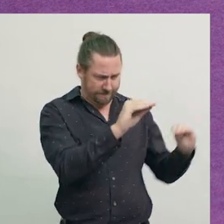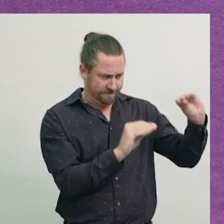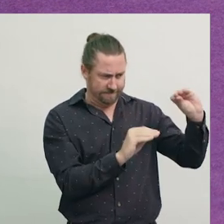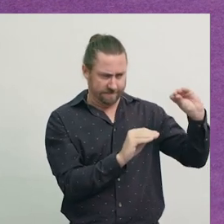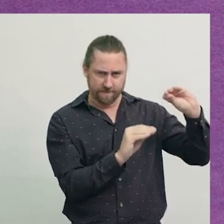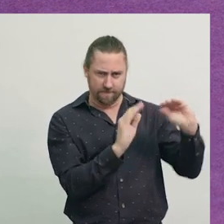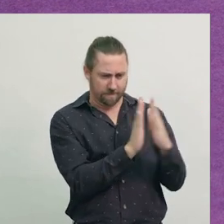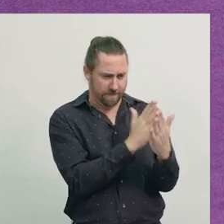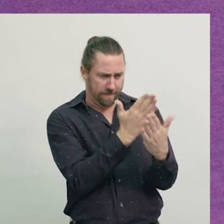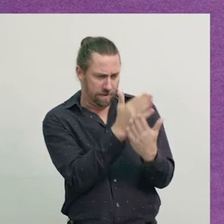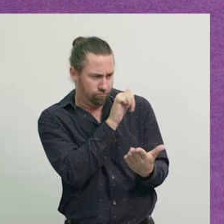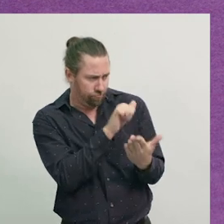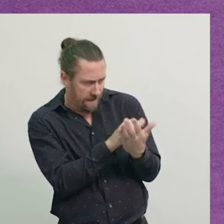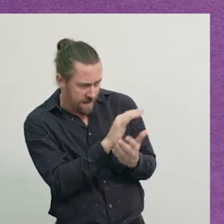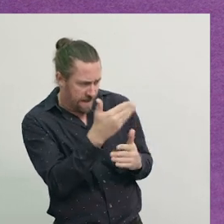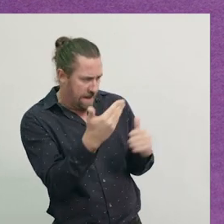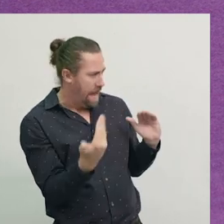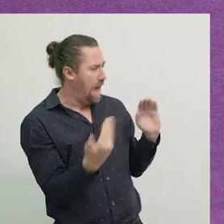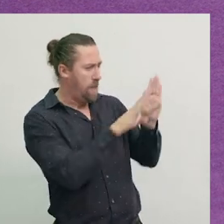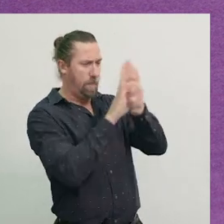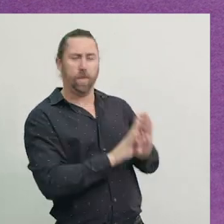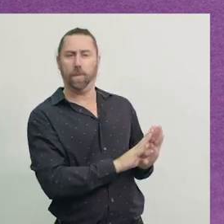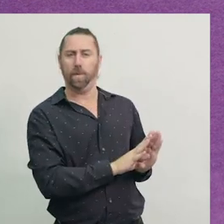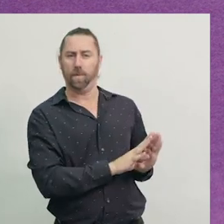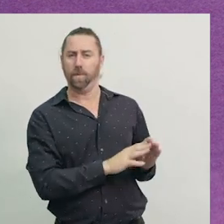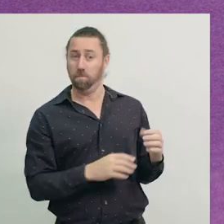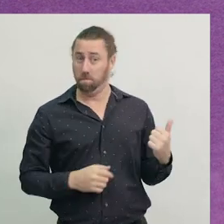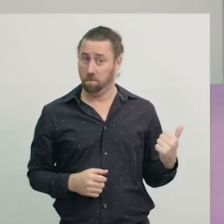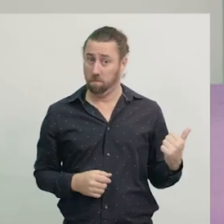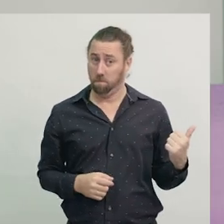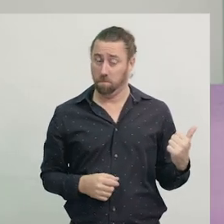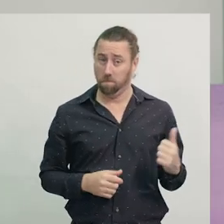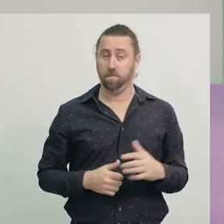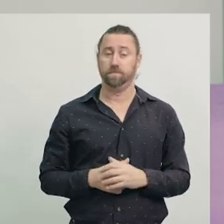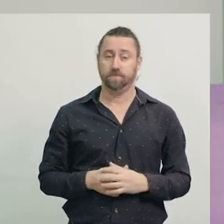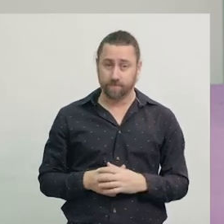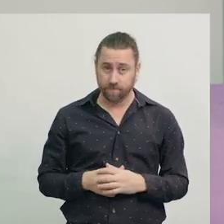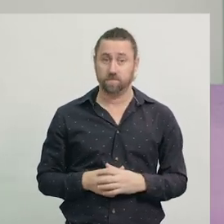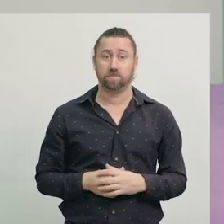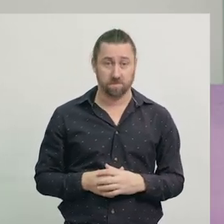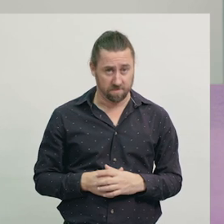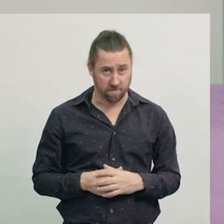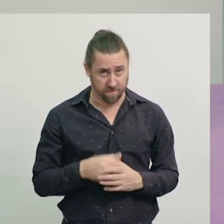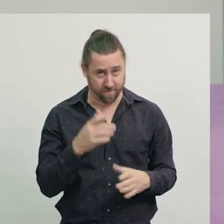I did a flip. There we are. All right. That was really fast.